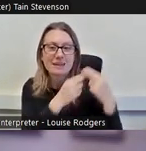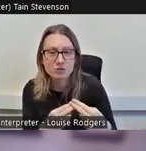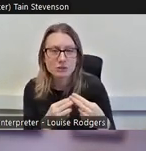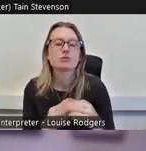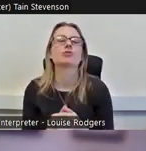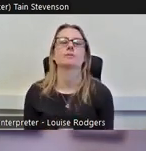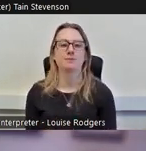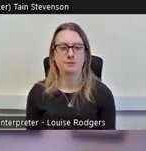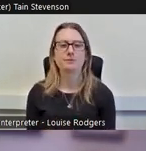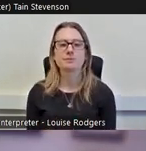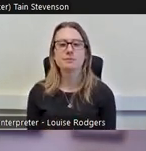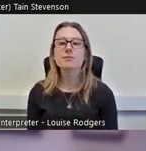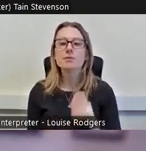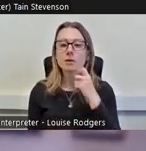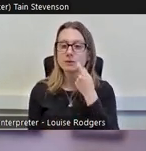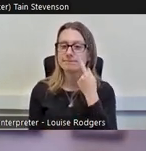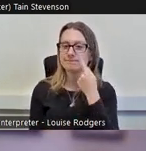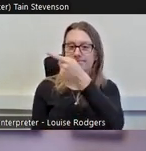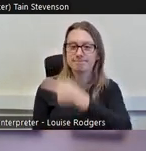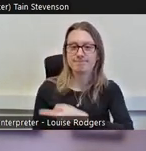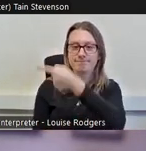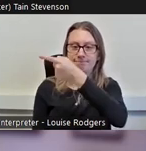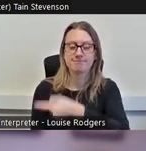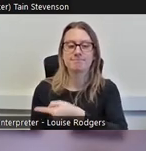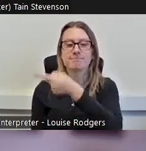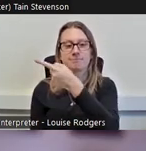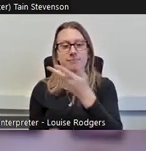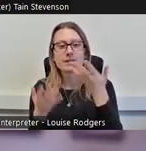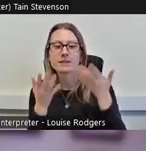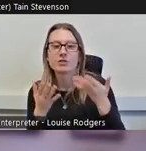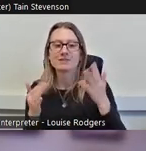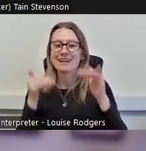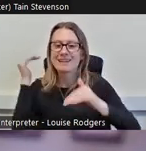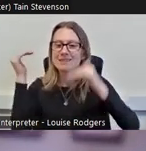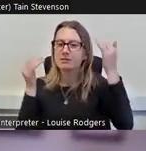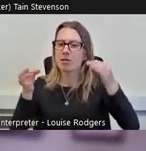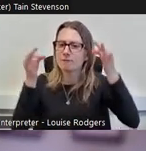We're going to look at the current adult formal participation in Scotland's culture